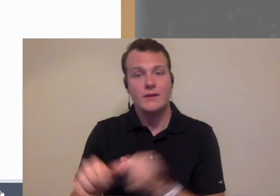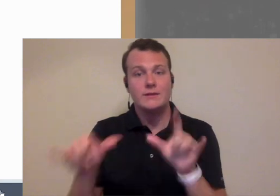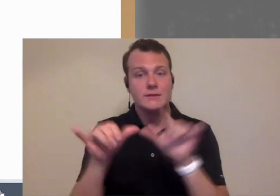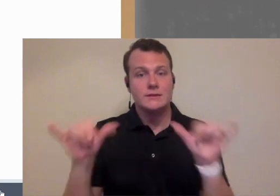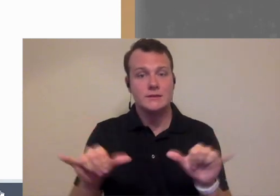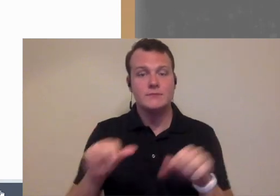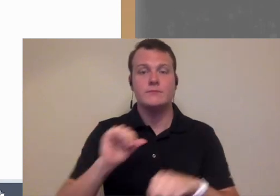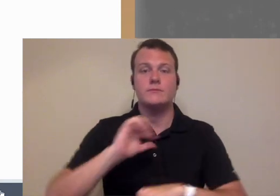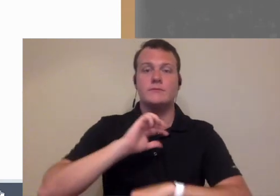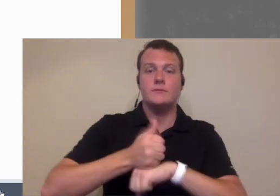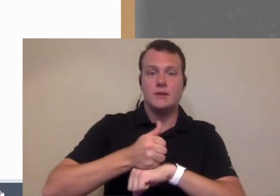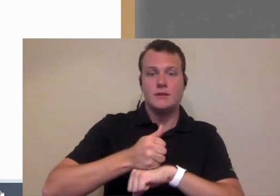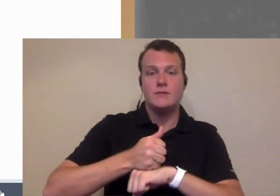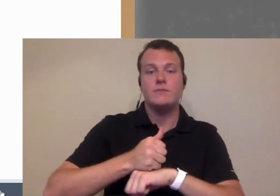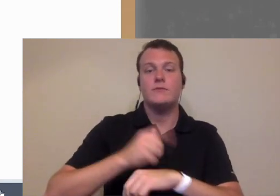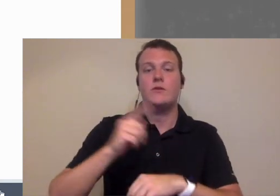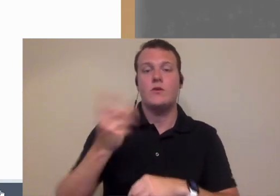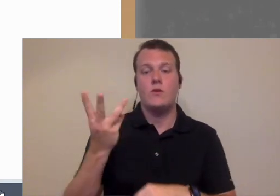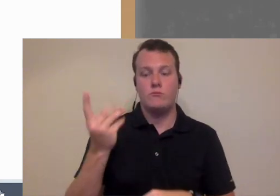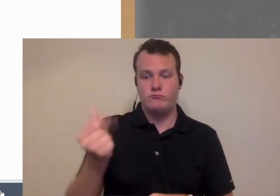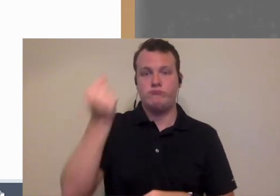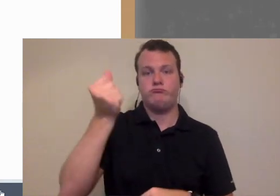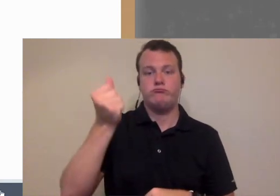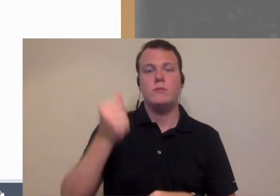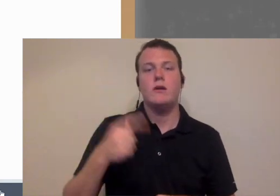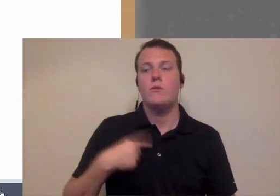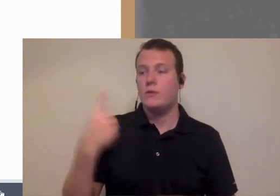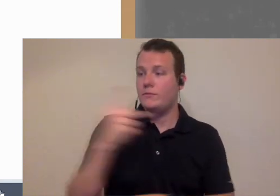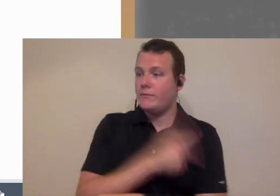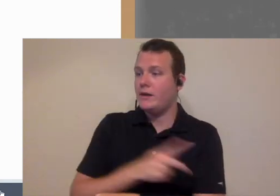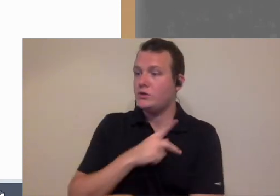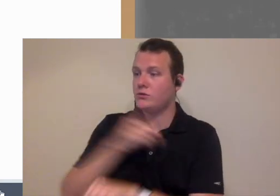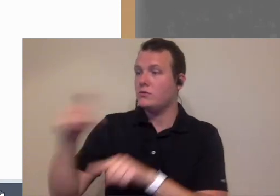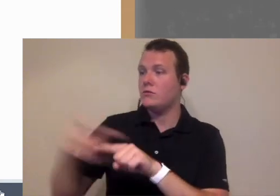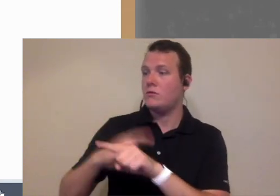where you can set things up on demand so hey I've got a patient called in they're